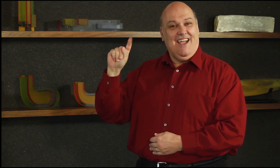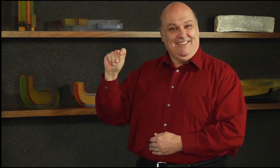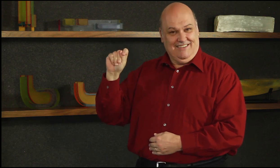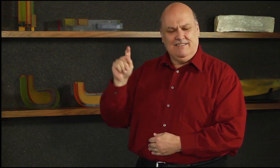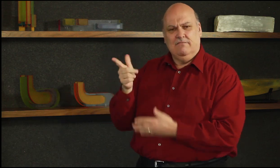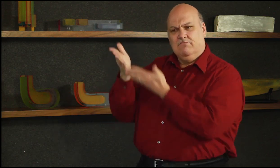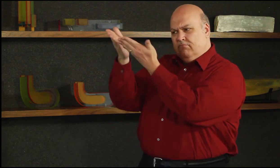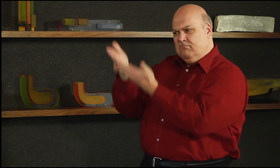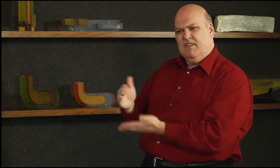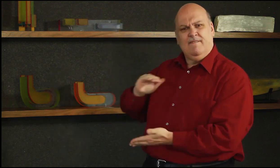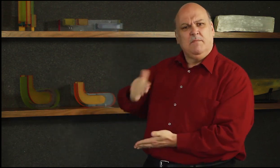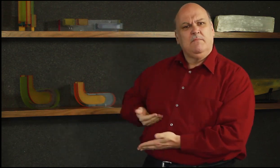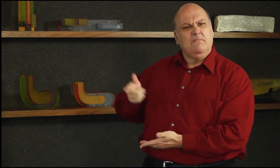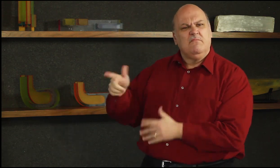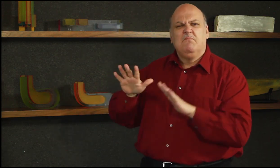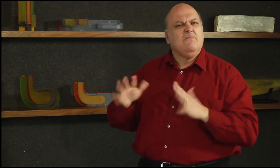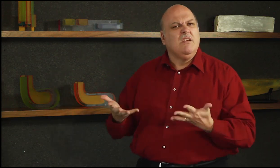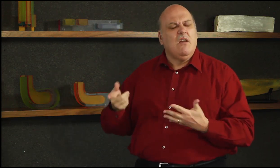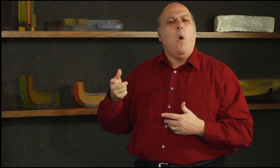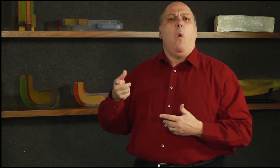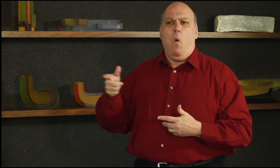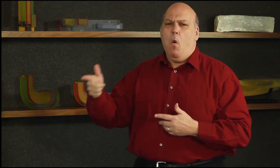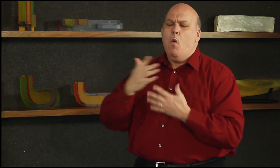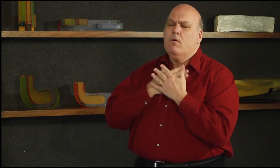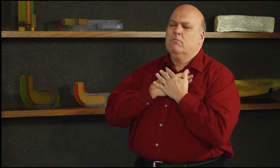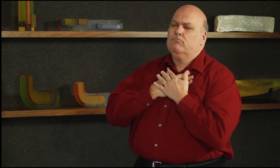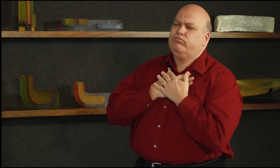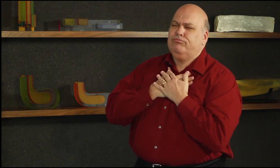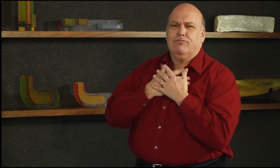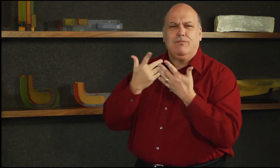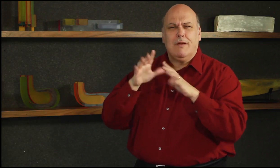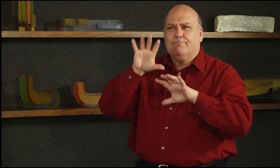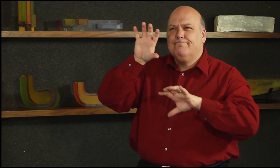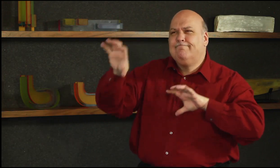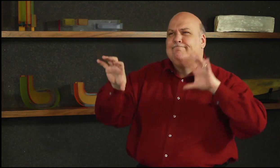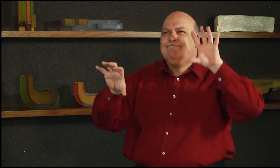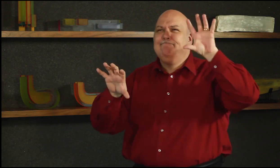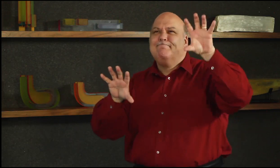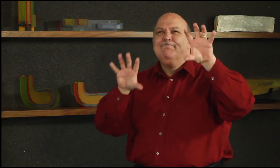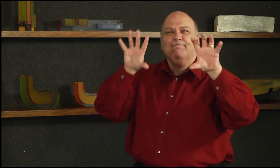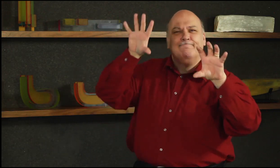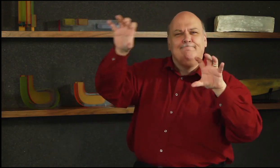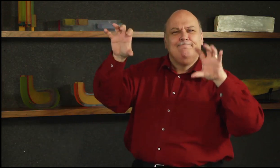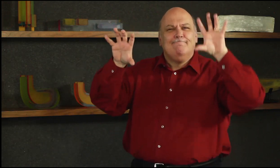few years ago when she started to learn how to climb rocks. She has taken various